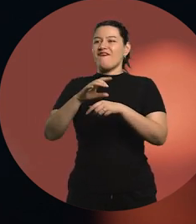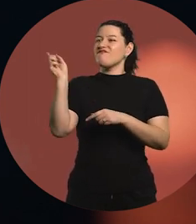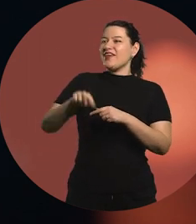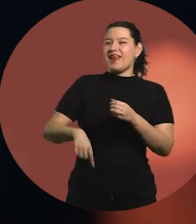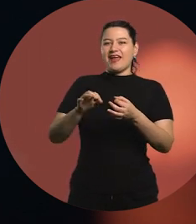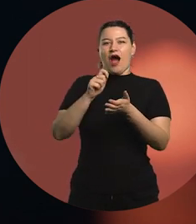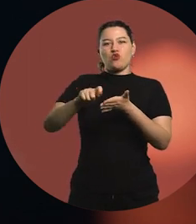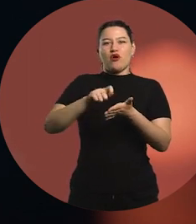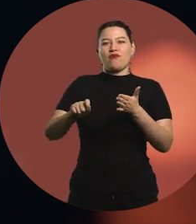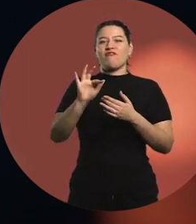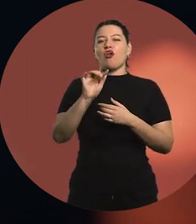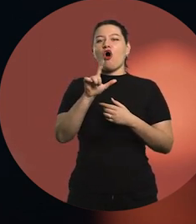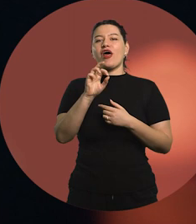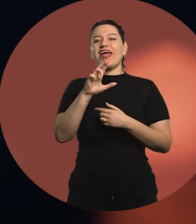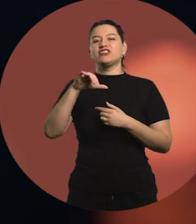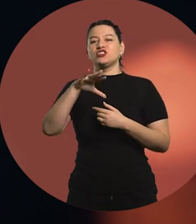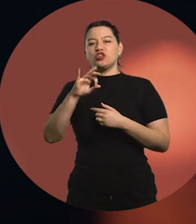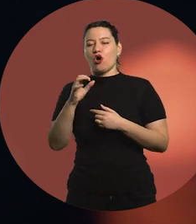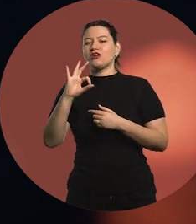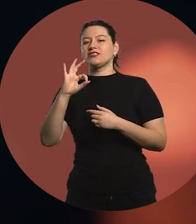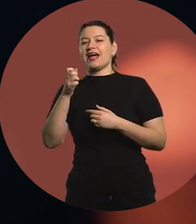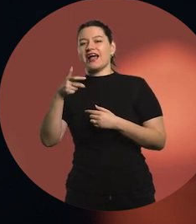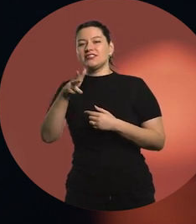And what do you call that? It's a belief. And even